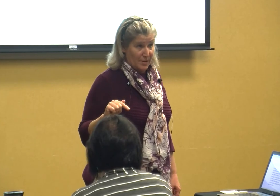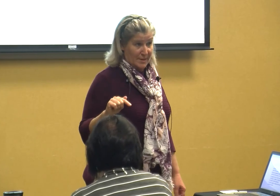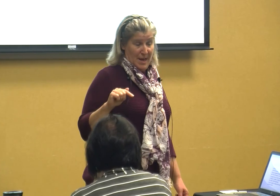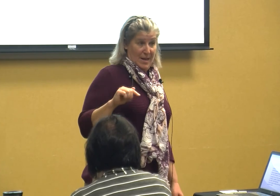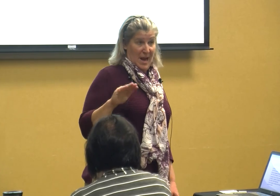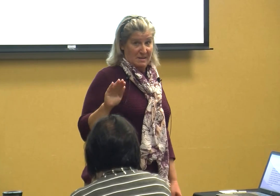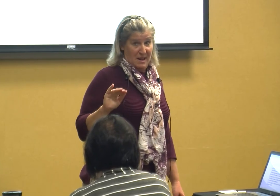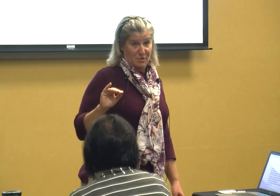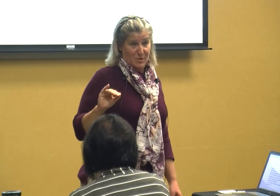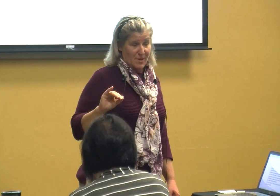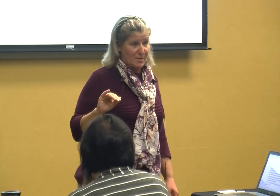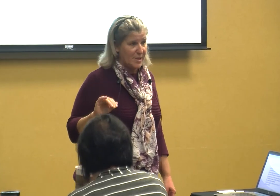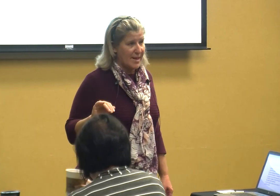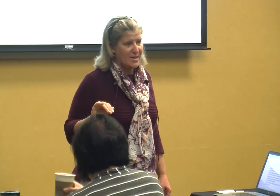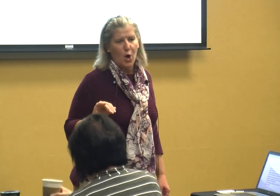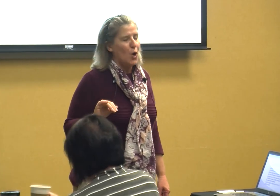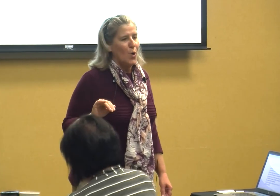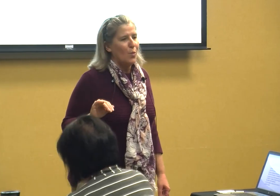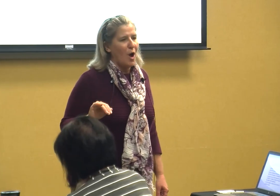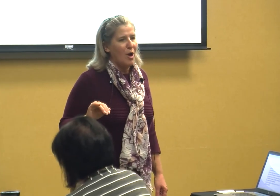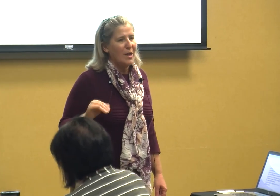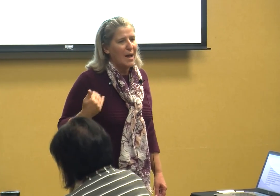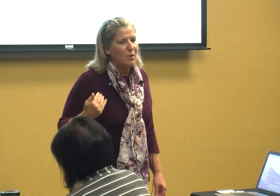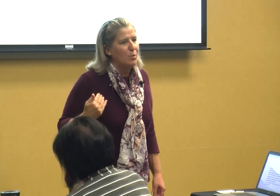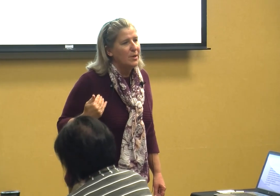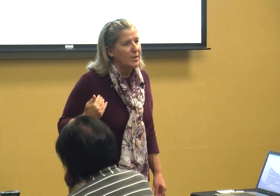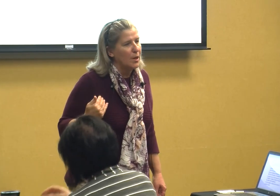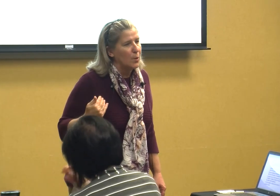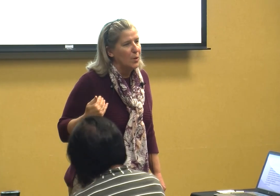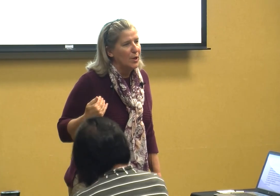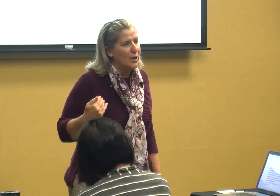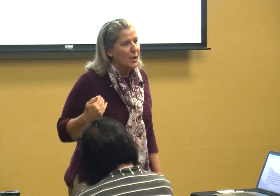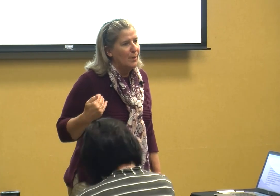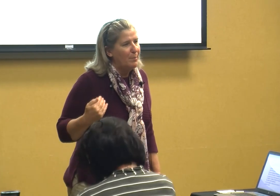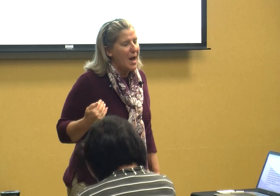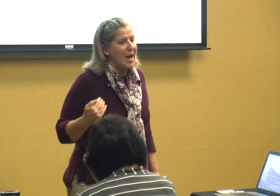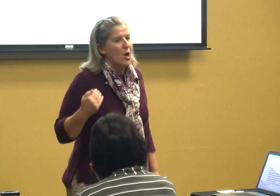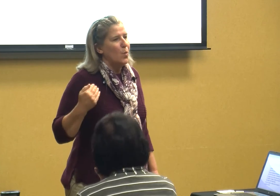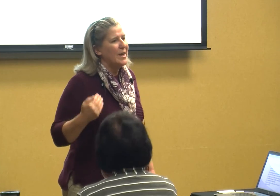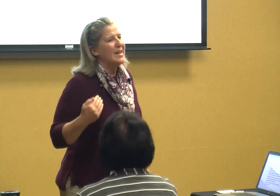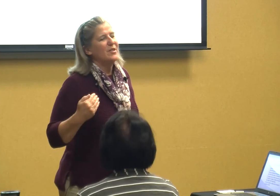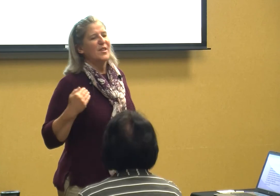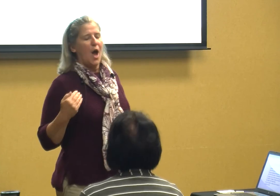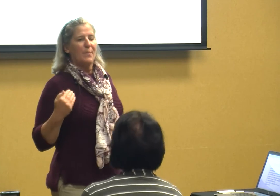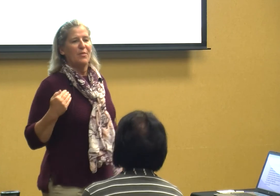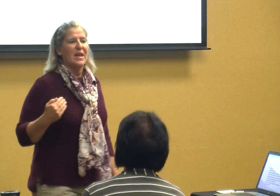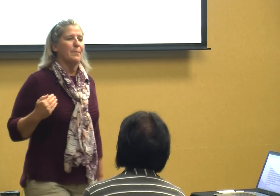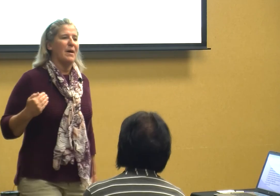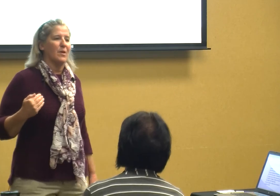and and I never do those things wrong I'm human too but we need to stop and think about those